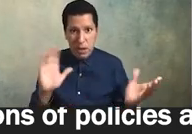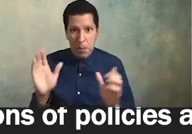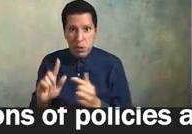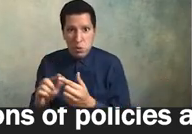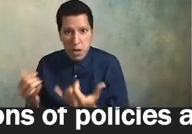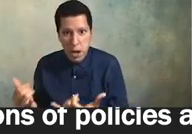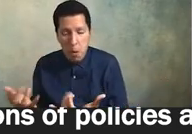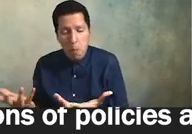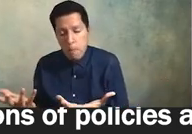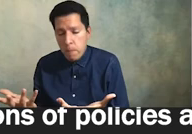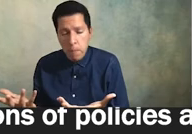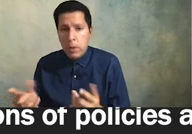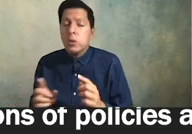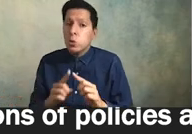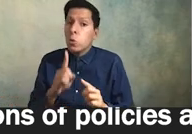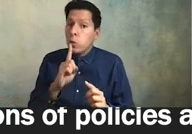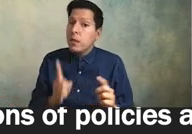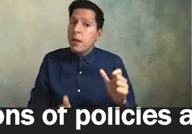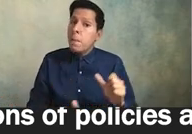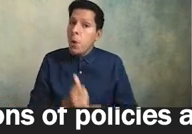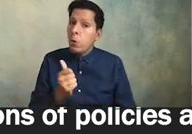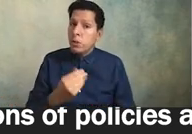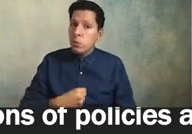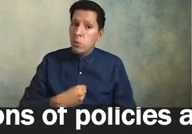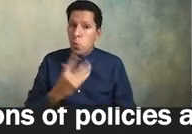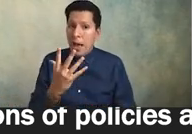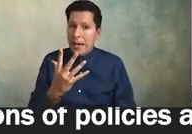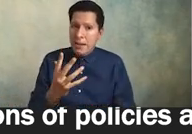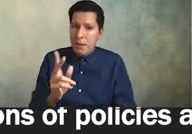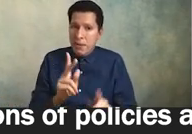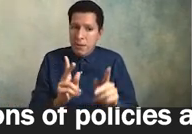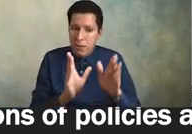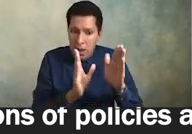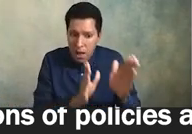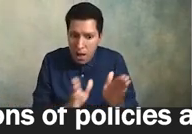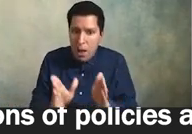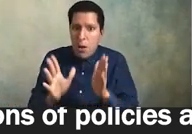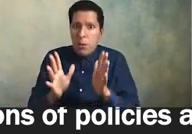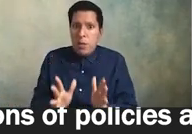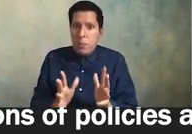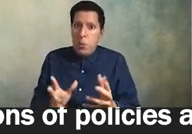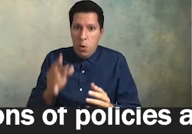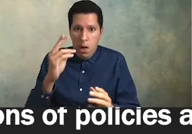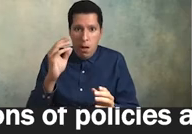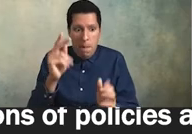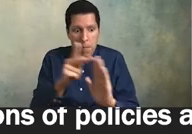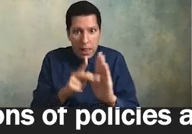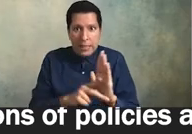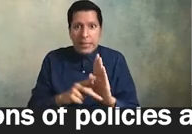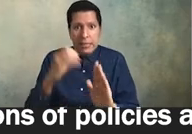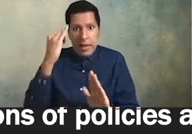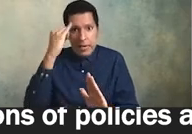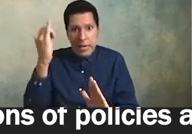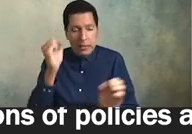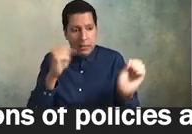overwhelmingly white architects of policies and practices and racial equity and the experiences